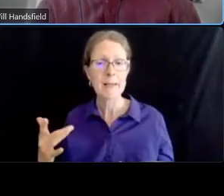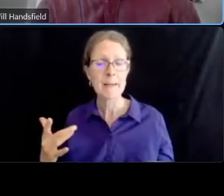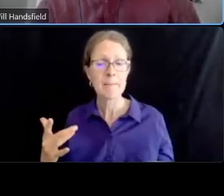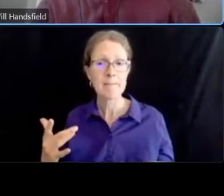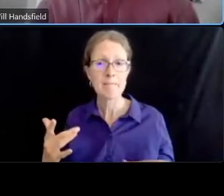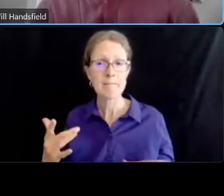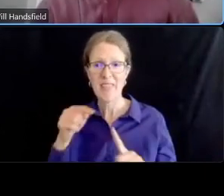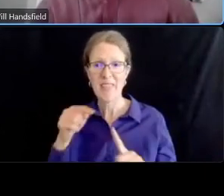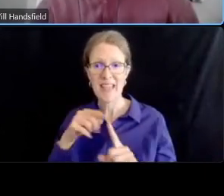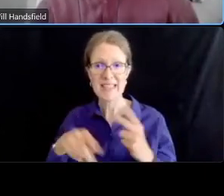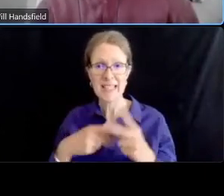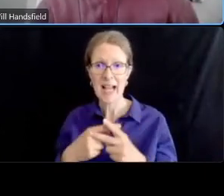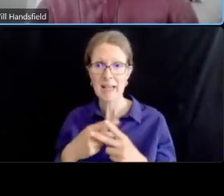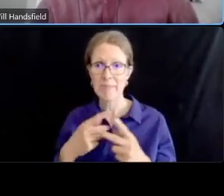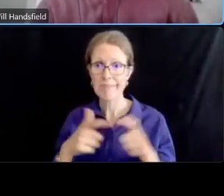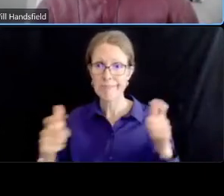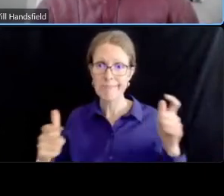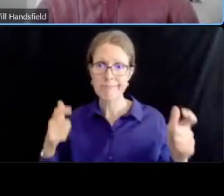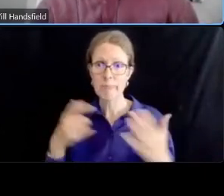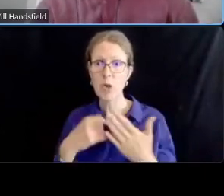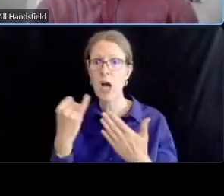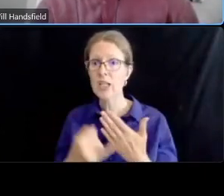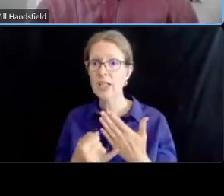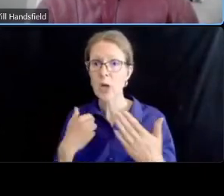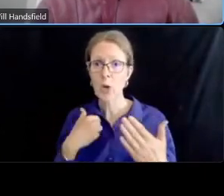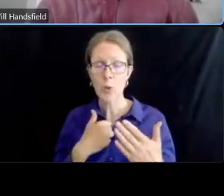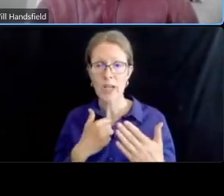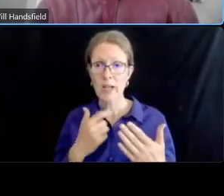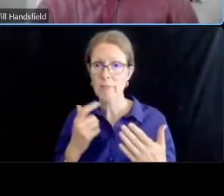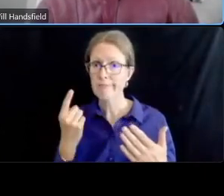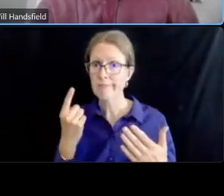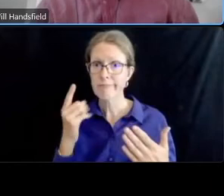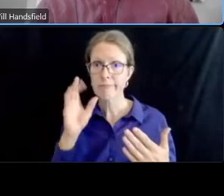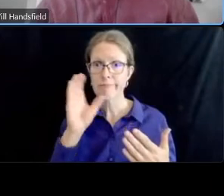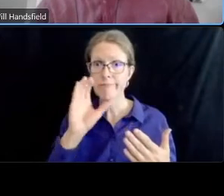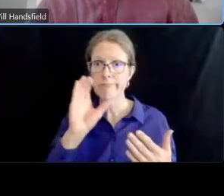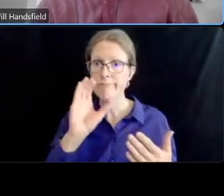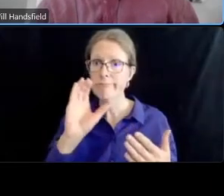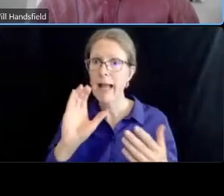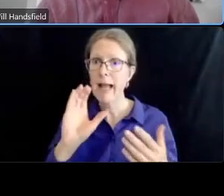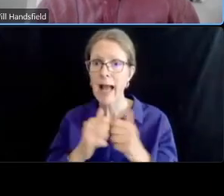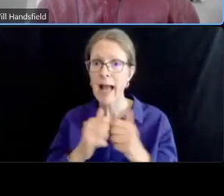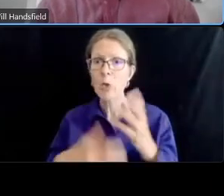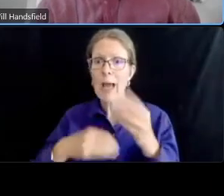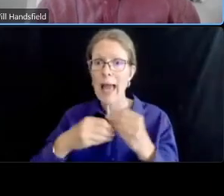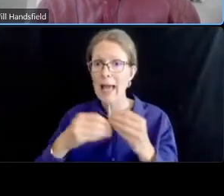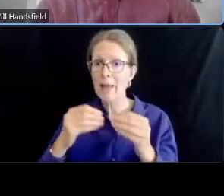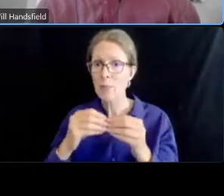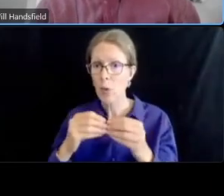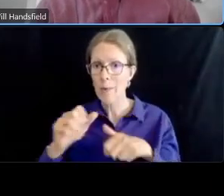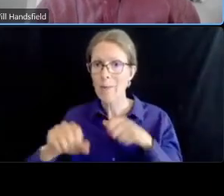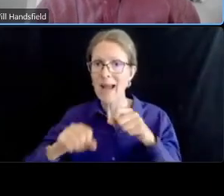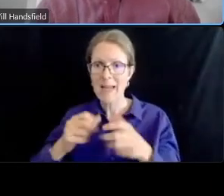the corridor and so i know we can apply that that existing program's resources to this area